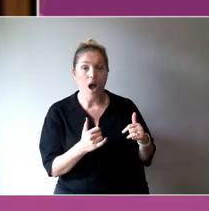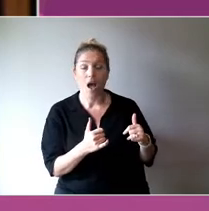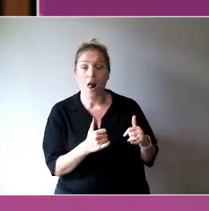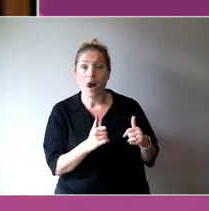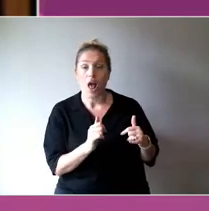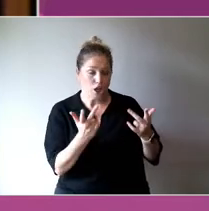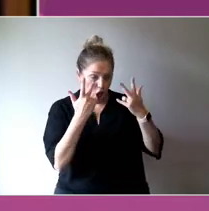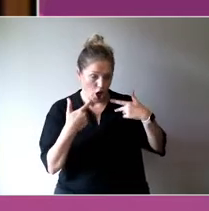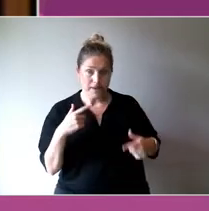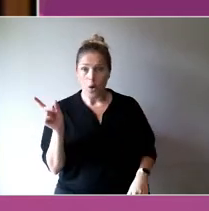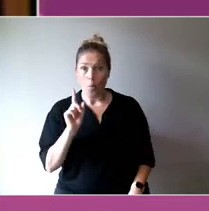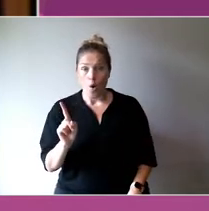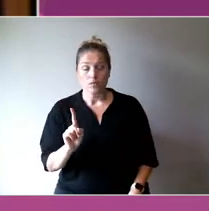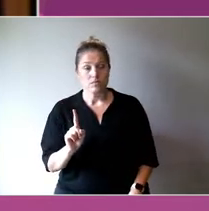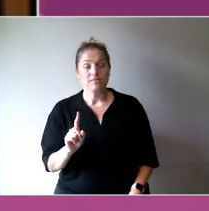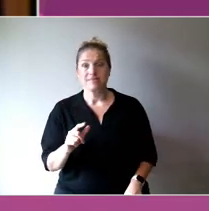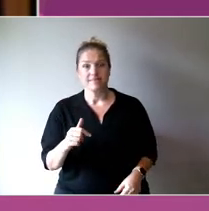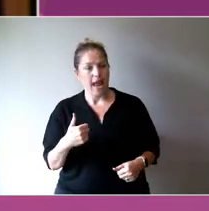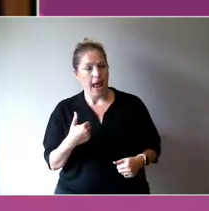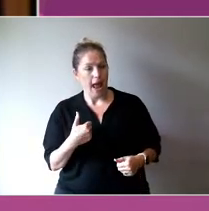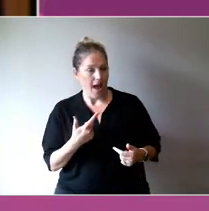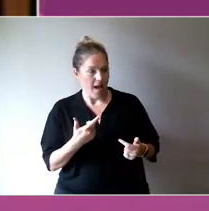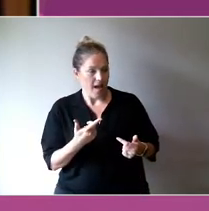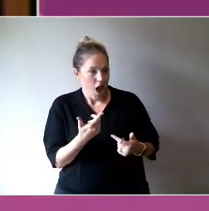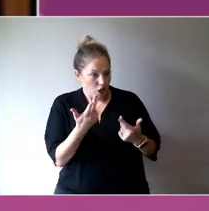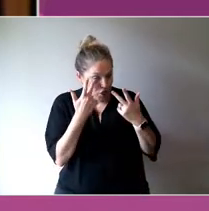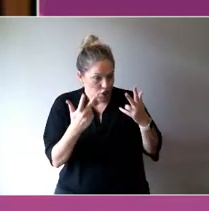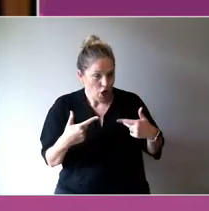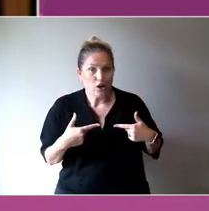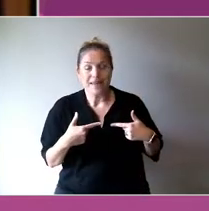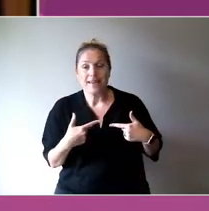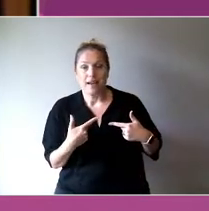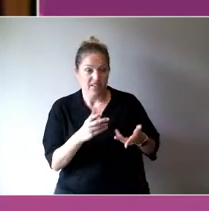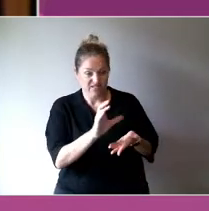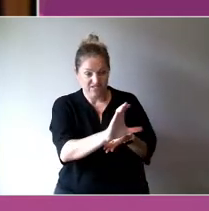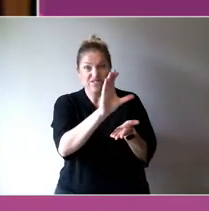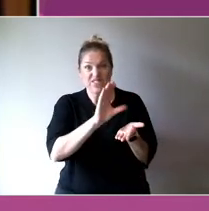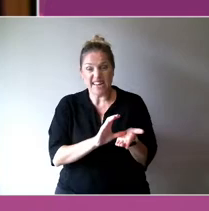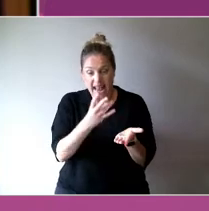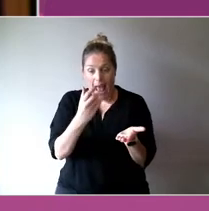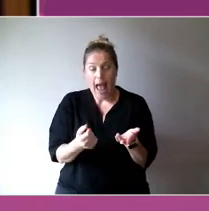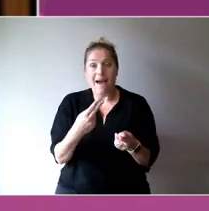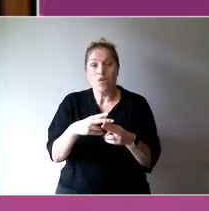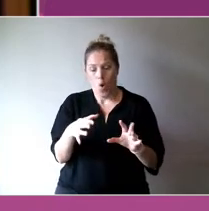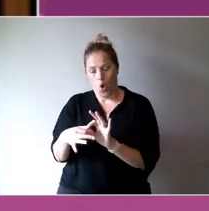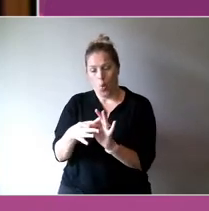communities to come together and it funded a coordinator to bring them together and develop a common purpose.